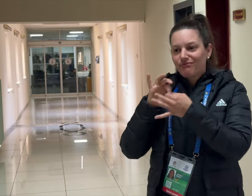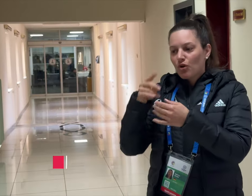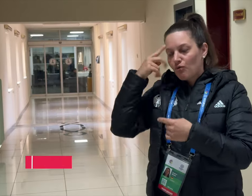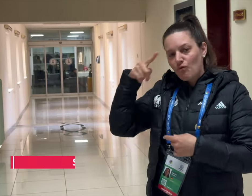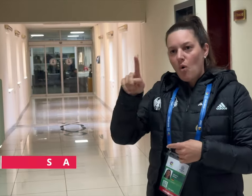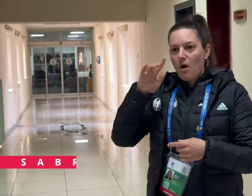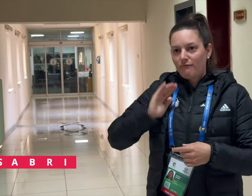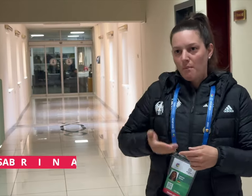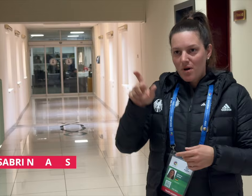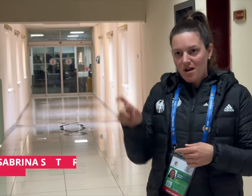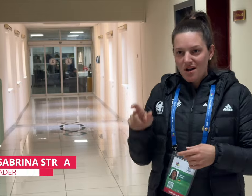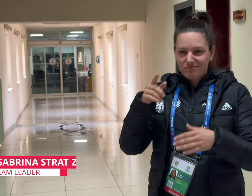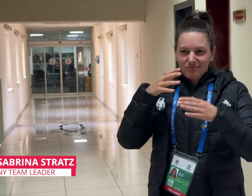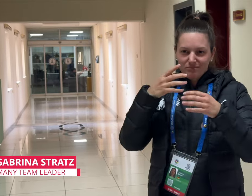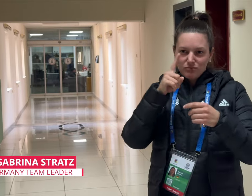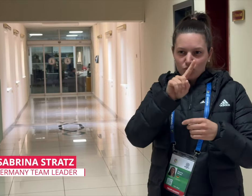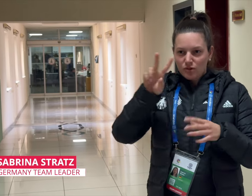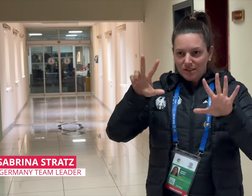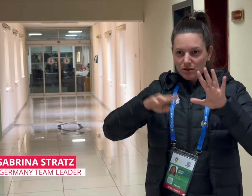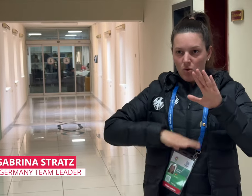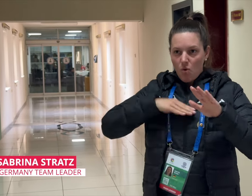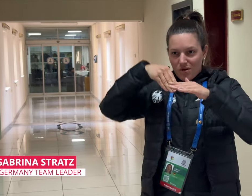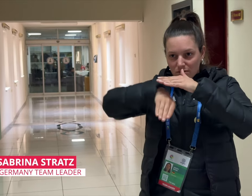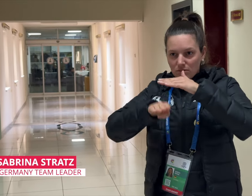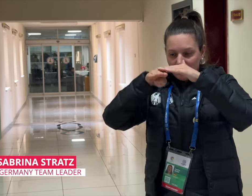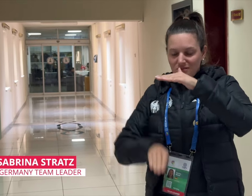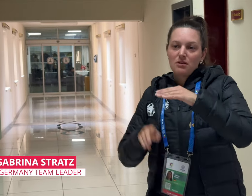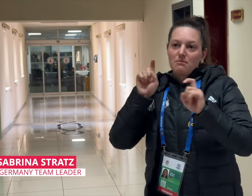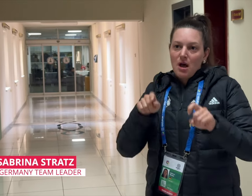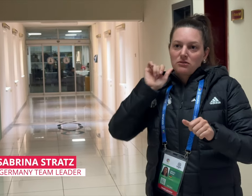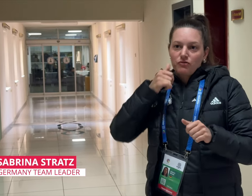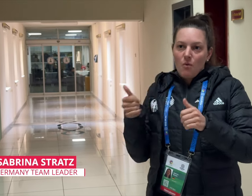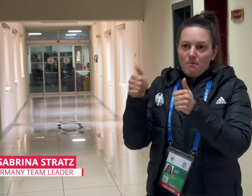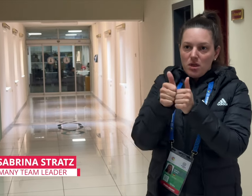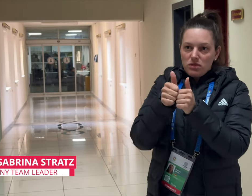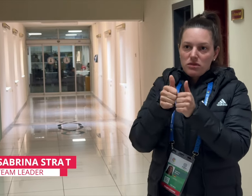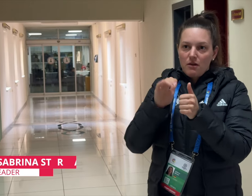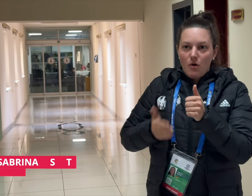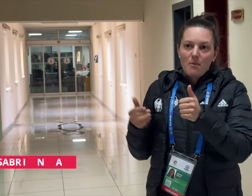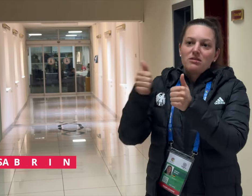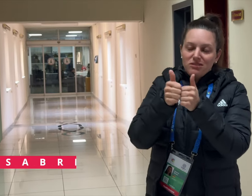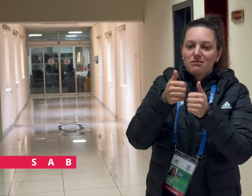[Sabrina]: I came to Türkiye to accompany Deaf female athletes who are under the age of 18. The men's team are all men and